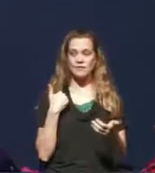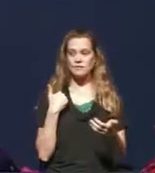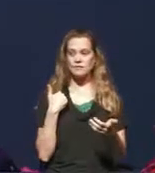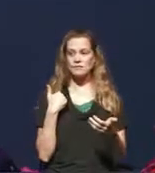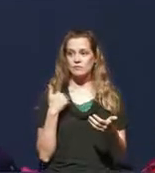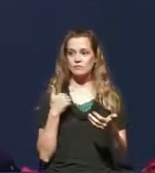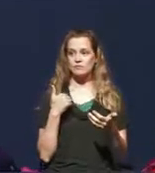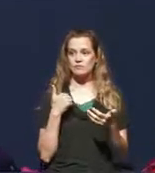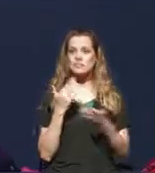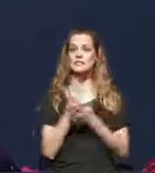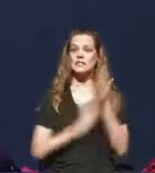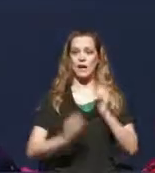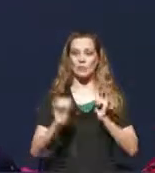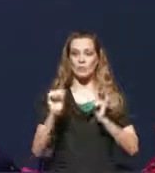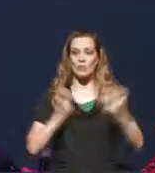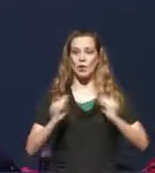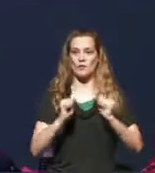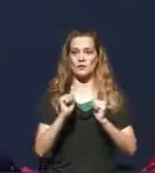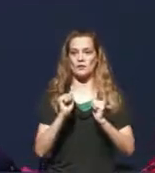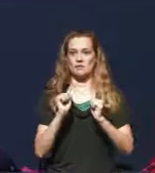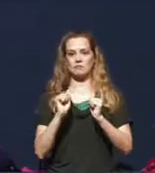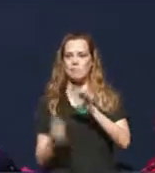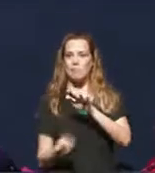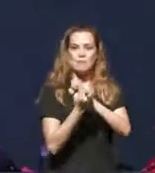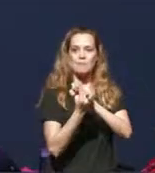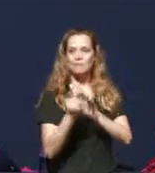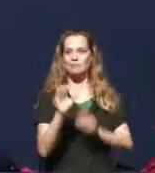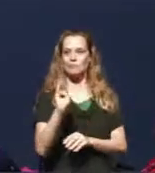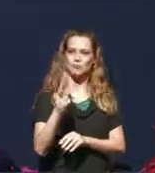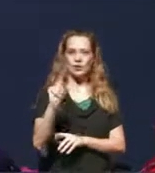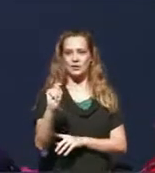are some performance bursts and two - this is for this morning - two 45 minute